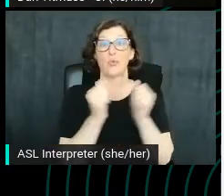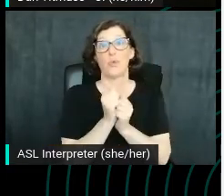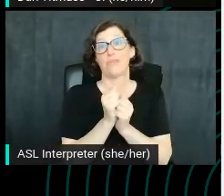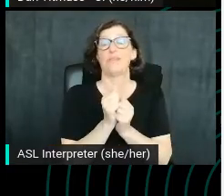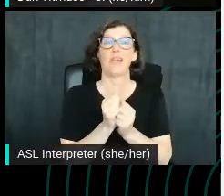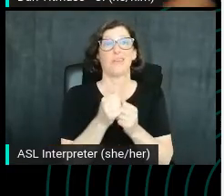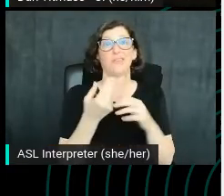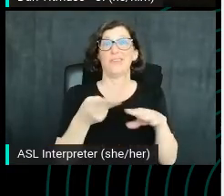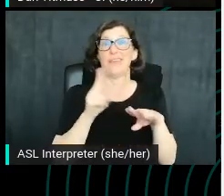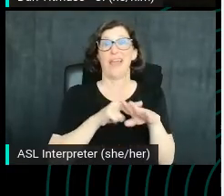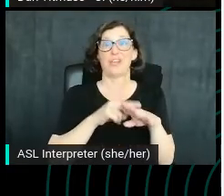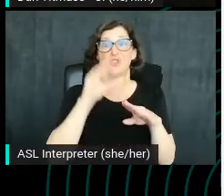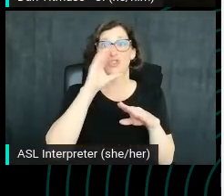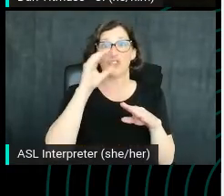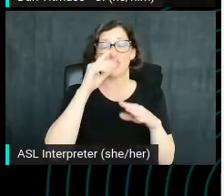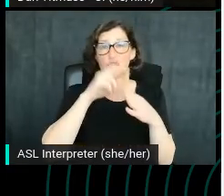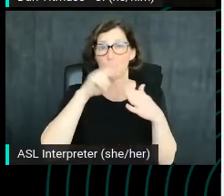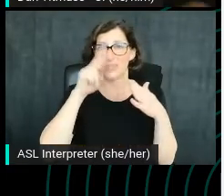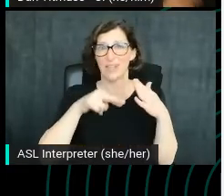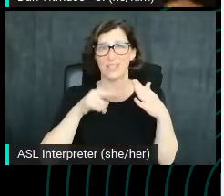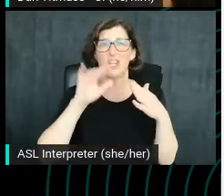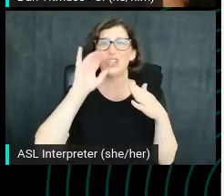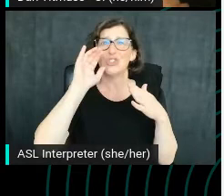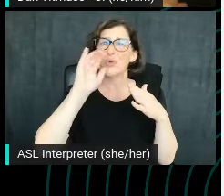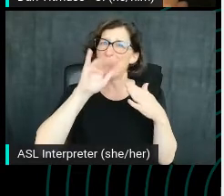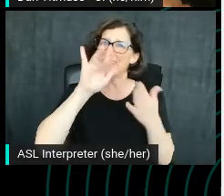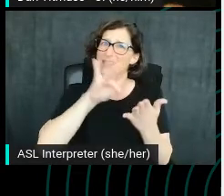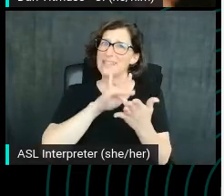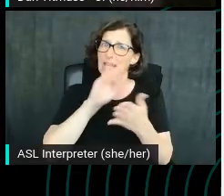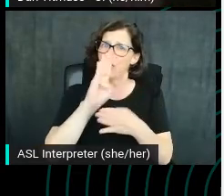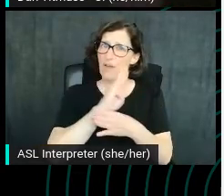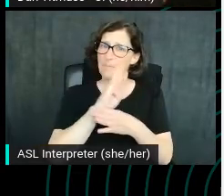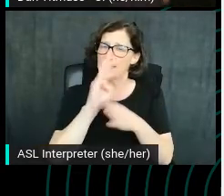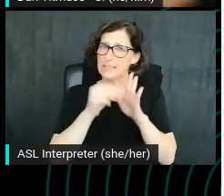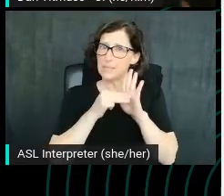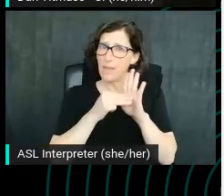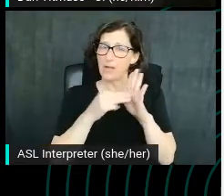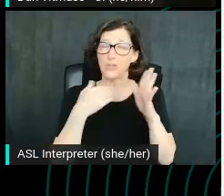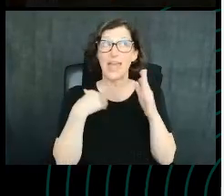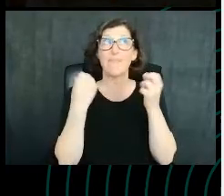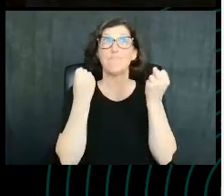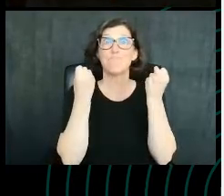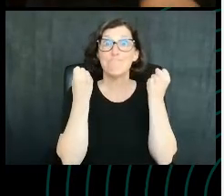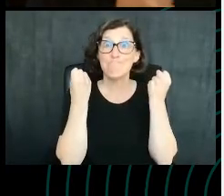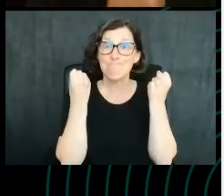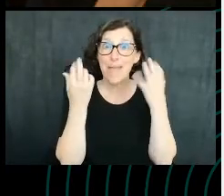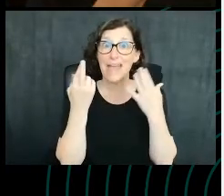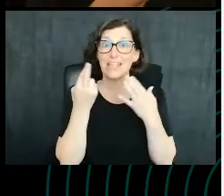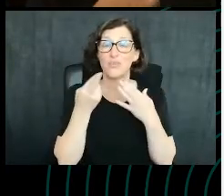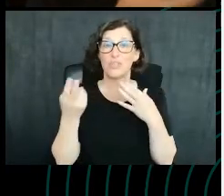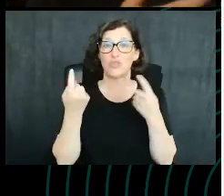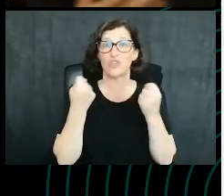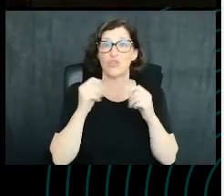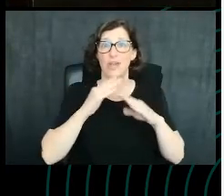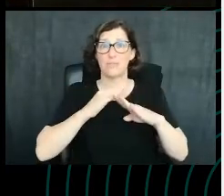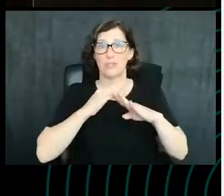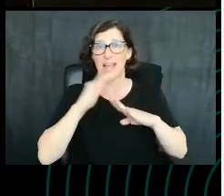So this is central to their business model. That they've got a lot of resources in trying to protect this and it's in our best interest to